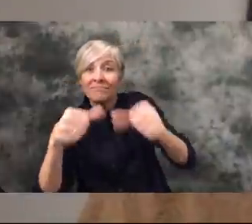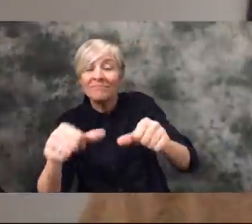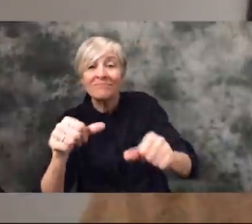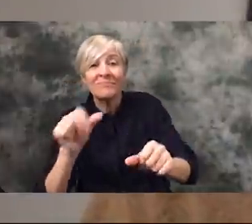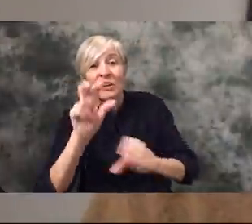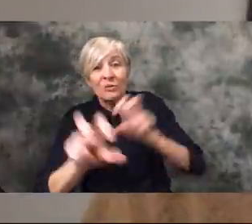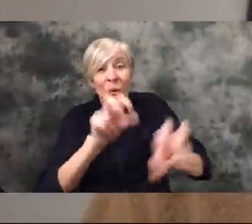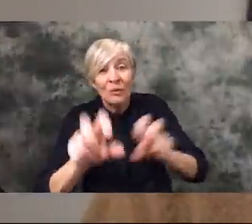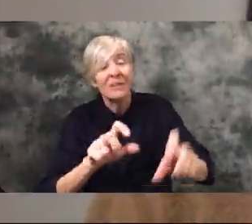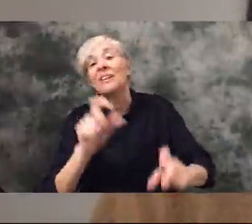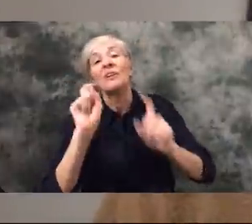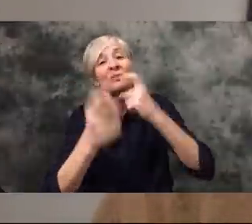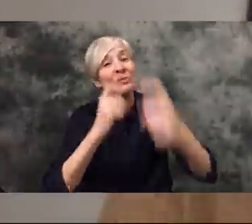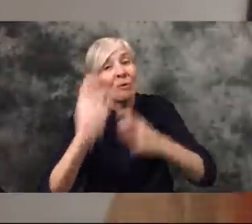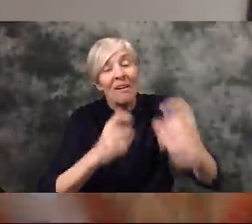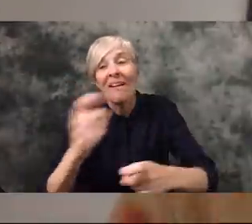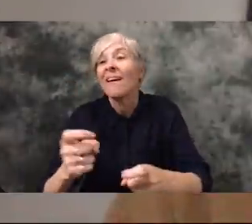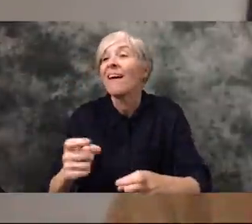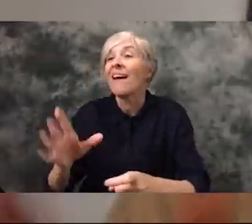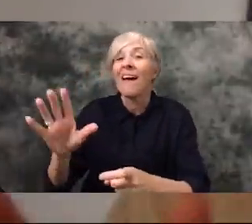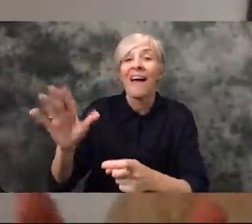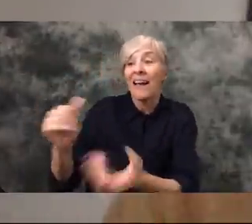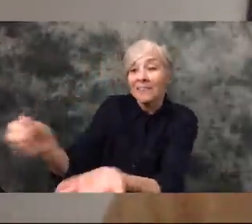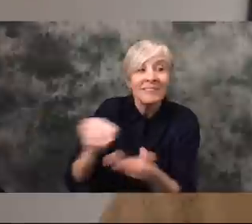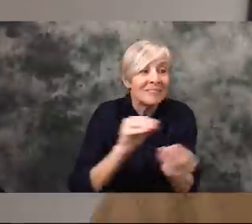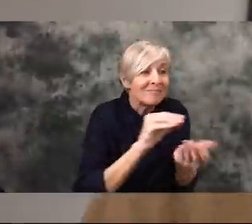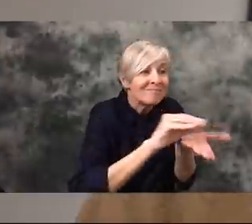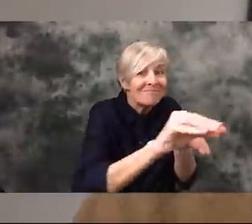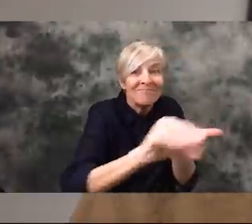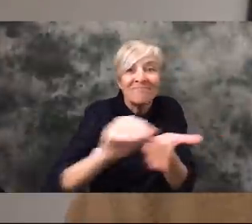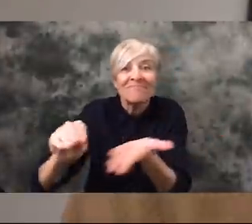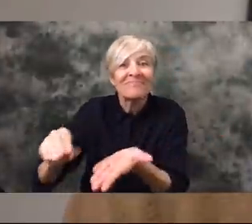disperse equally to their employees and their staff. And that to me is